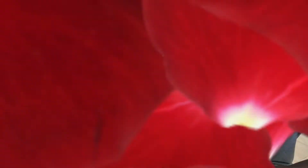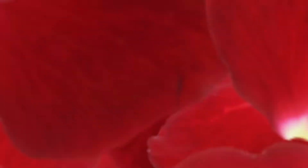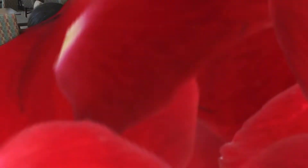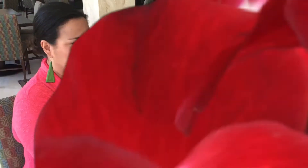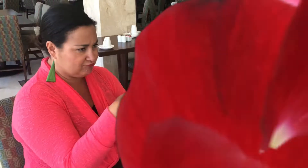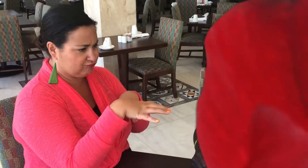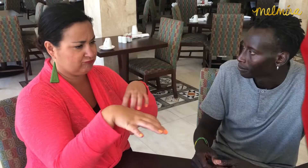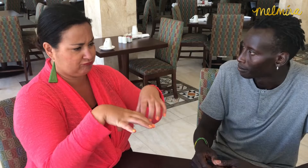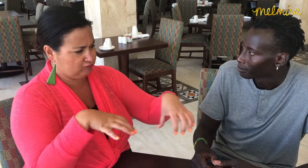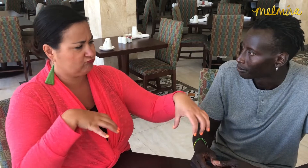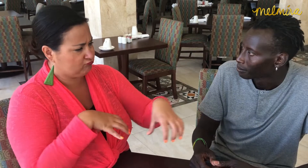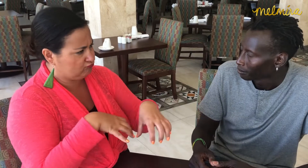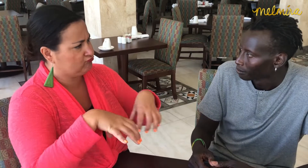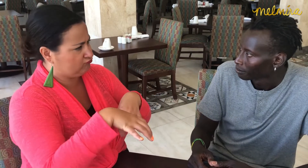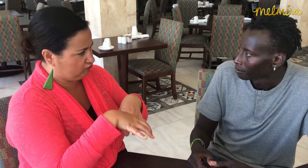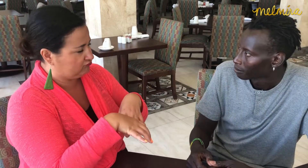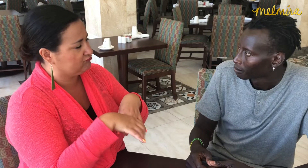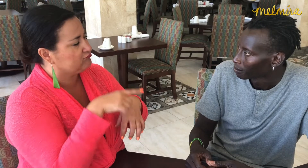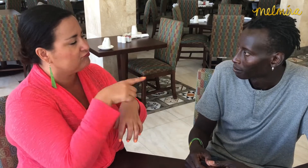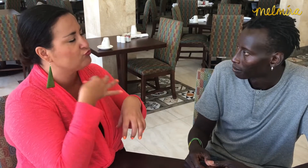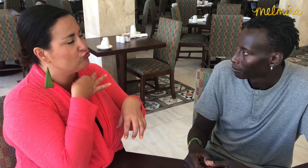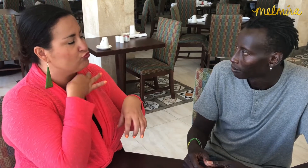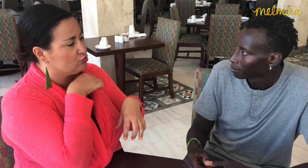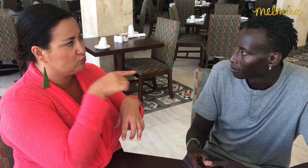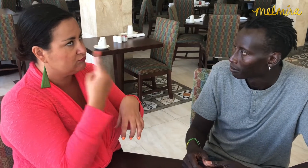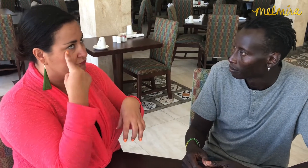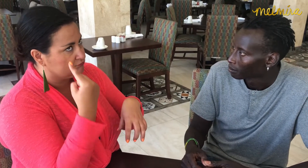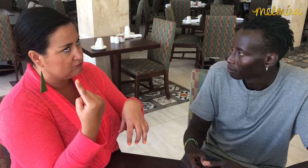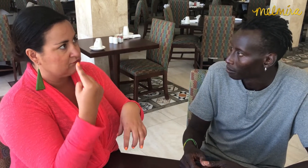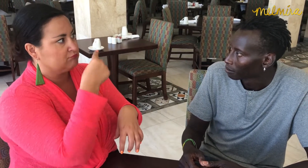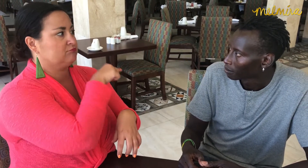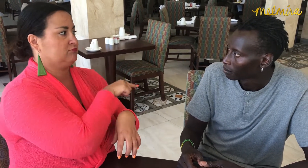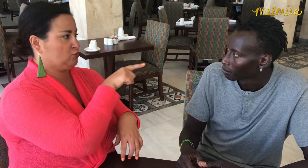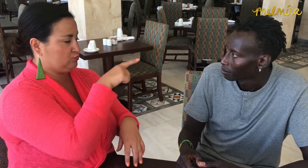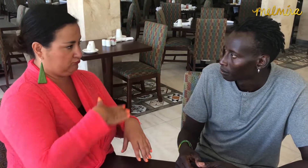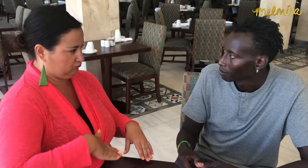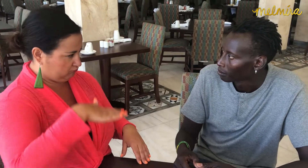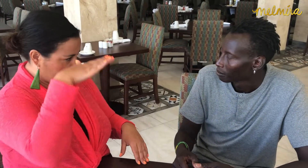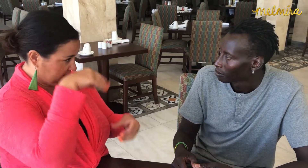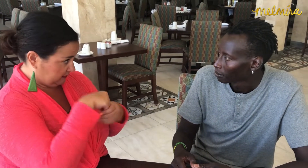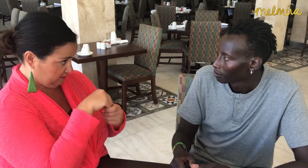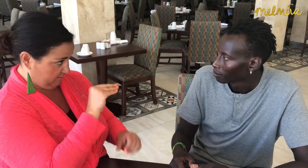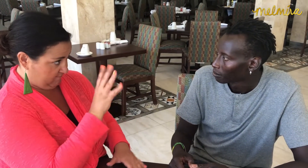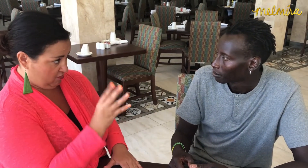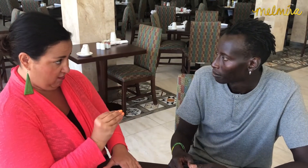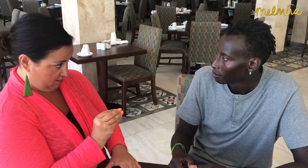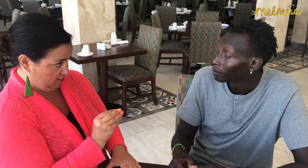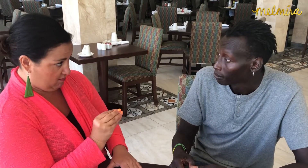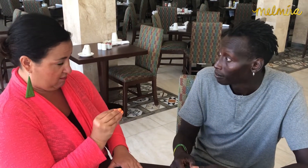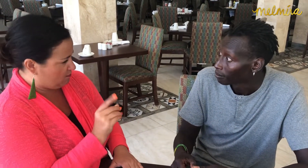Regarding the communities, you grew up in southern Africa. Yes?